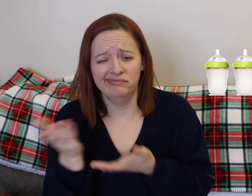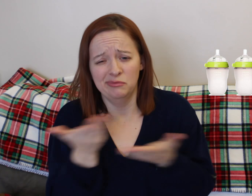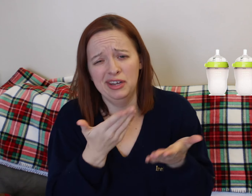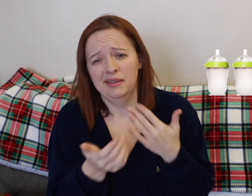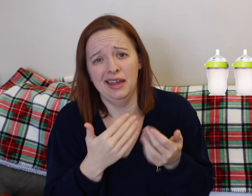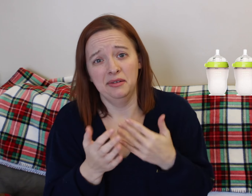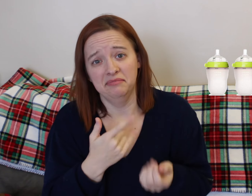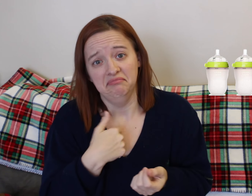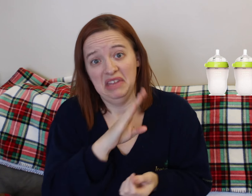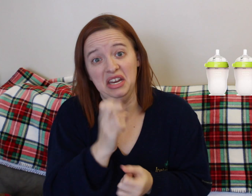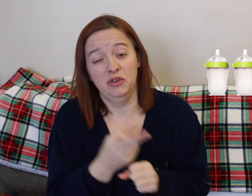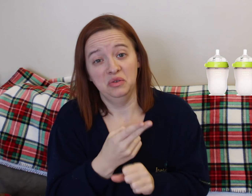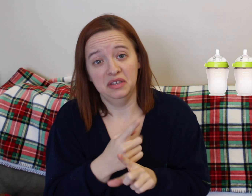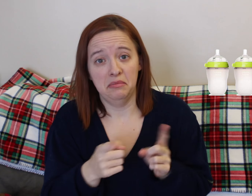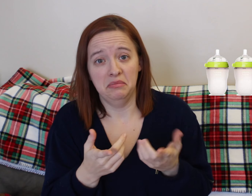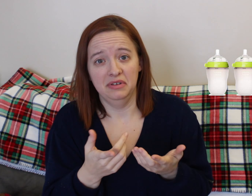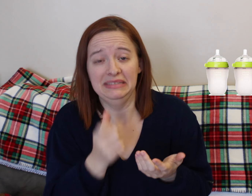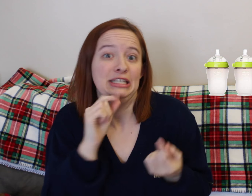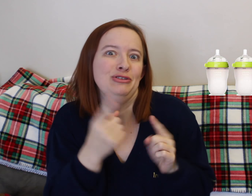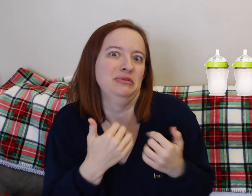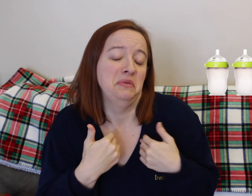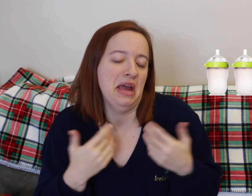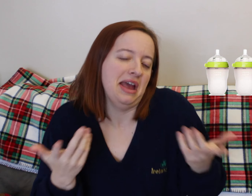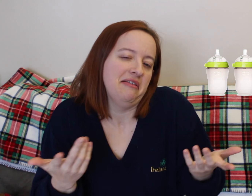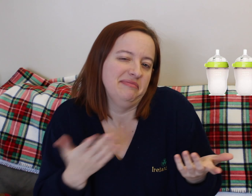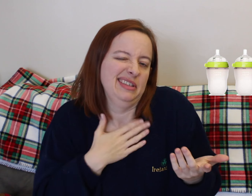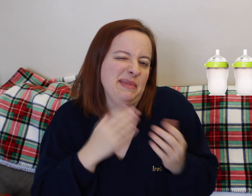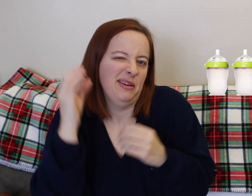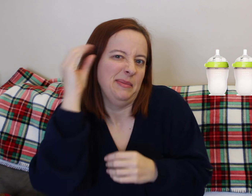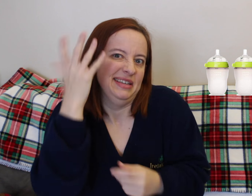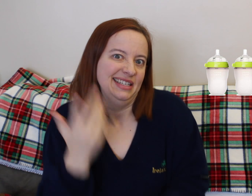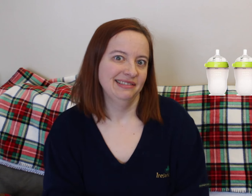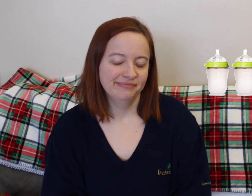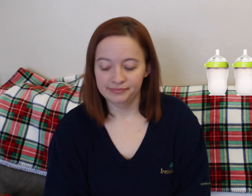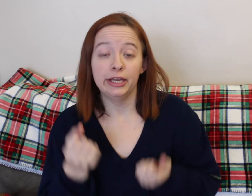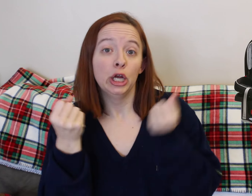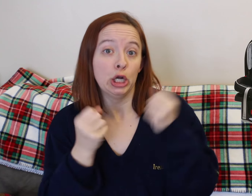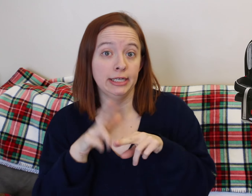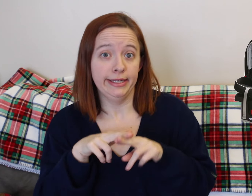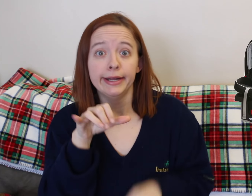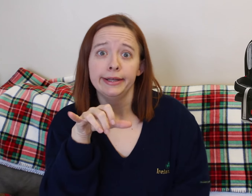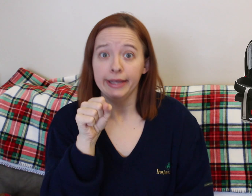I think the hospital would have them for us if you need those. Cause we did end up bottle feeding him a little bit cause of my breastfeeding problems.